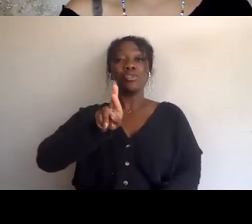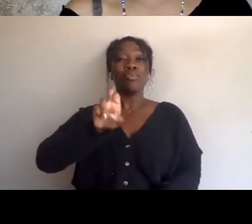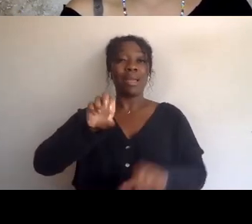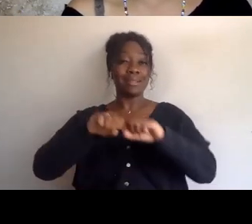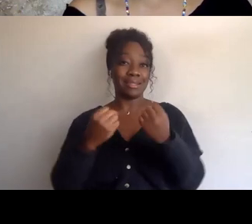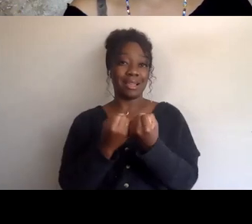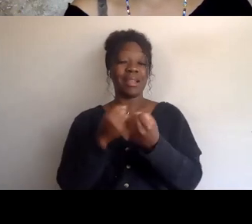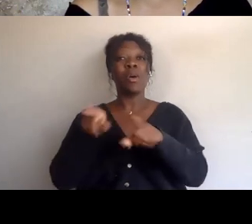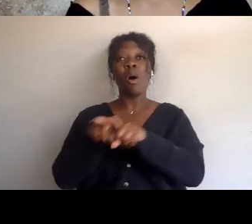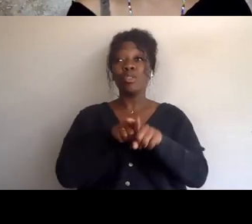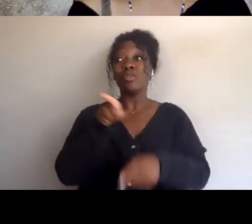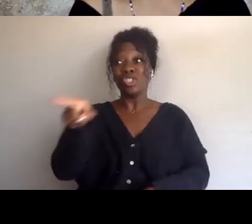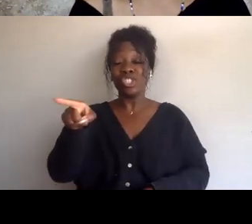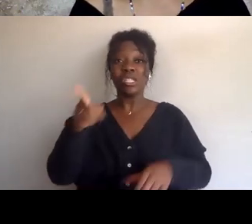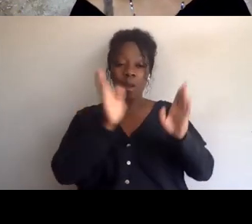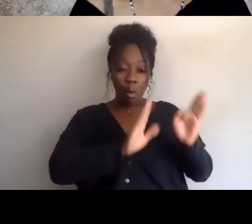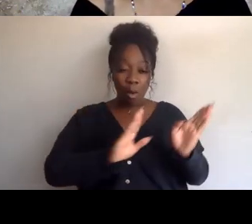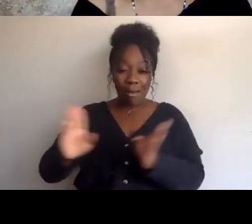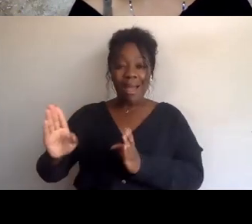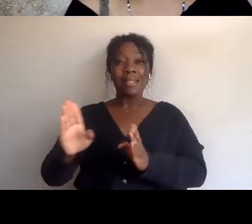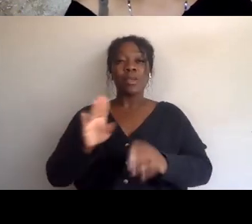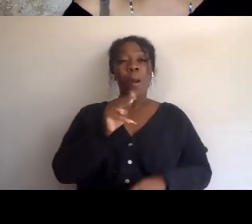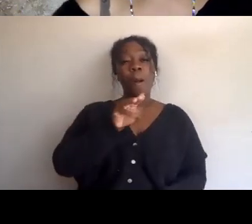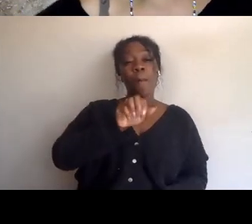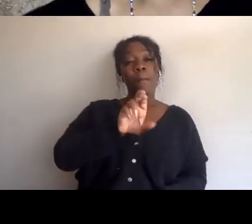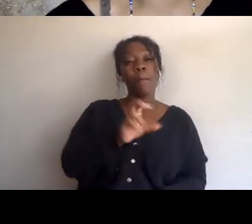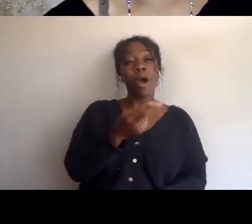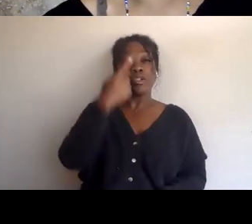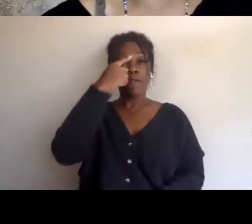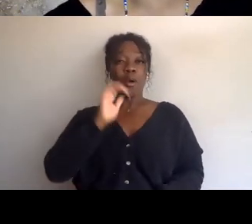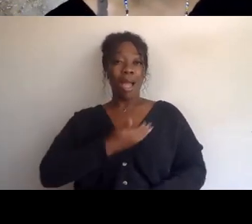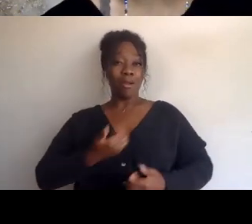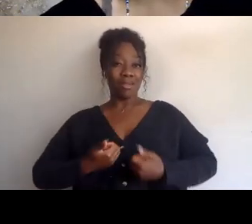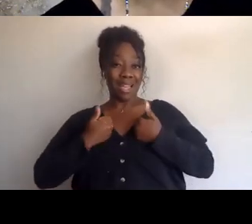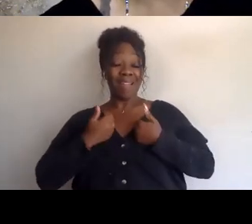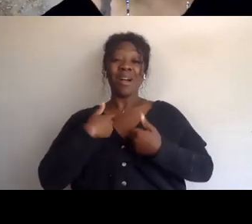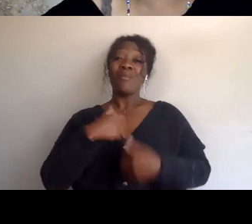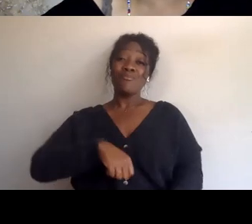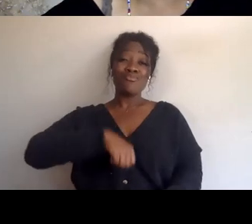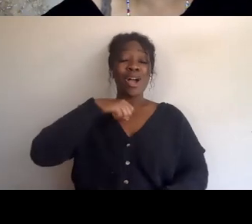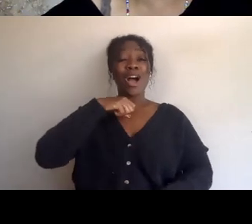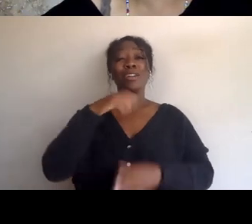for March For Our Lives, and I am proud to say that she is my daughter, my oldest daughter,